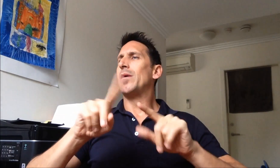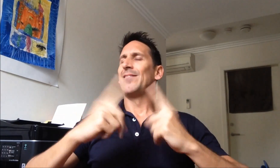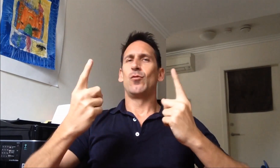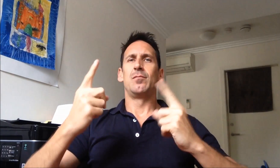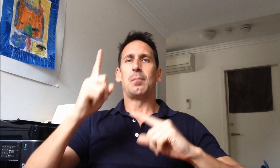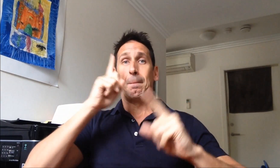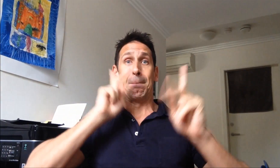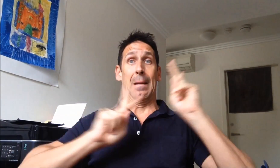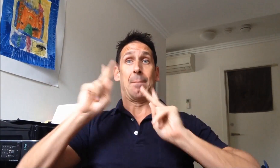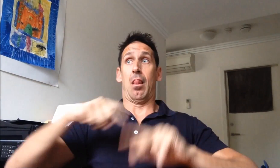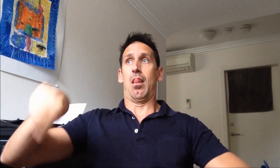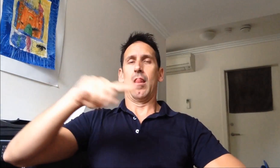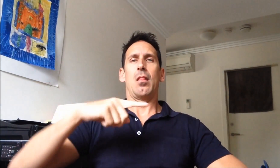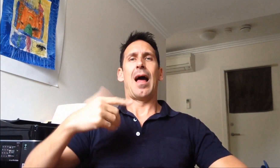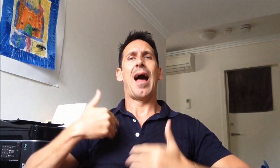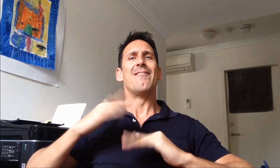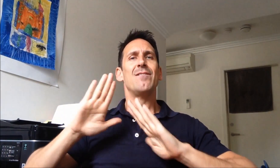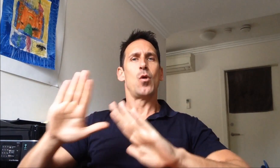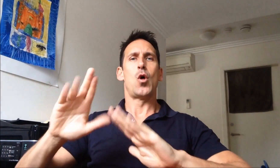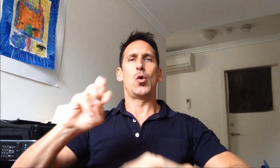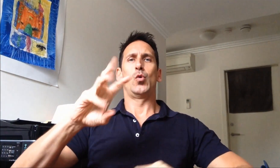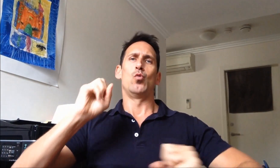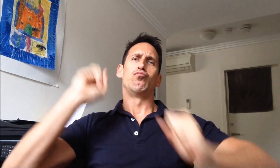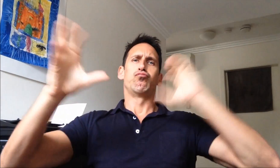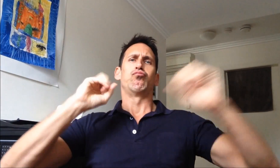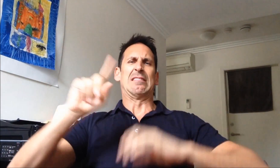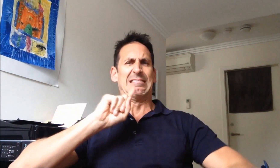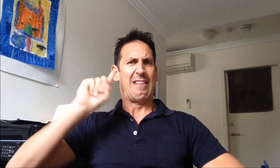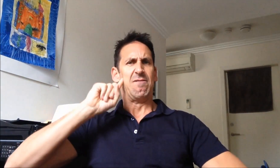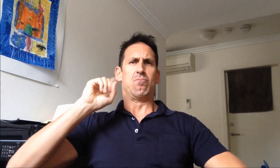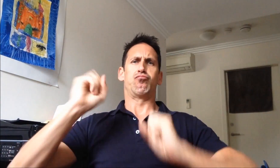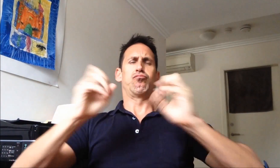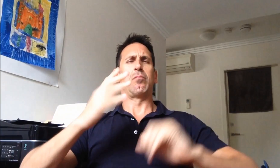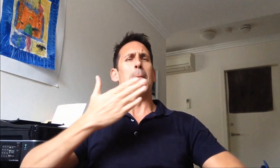or deaf presenters who have their own news channel in ASL.